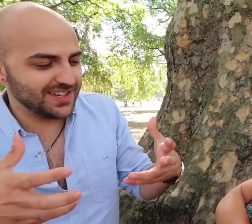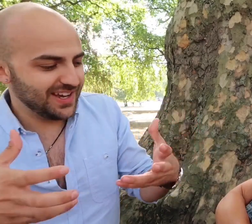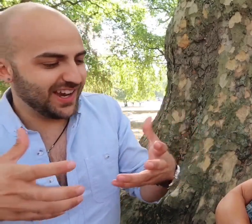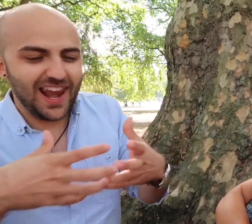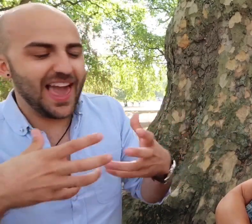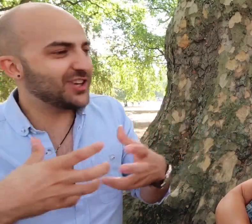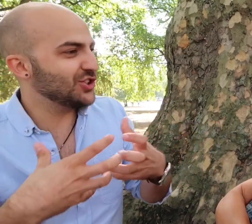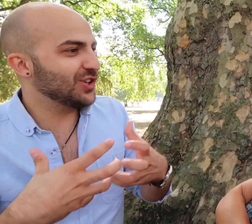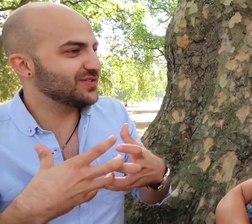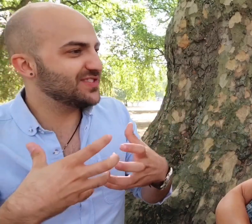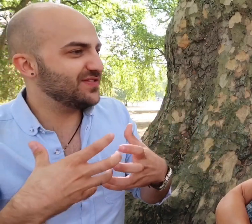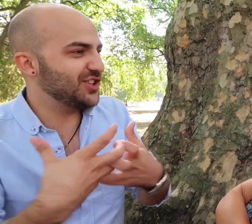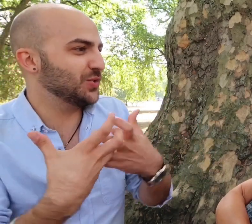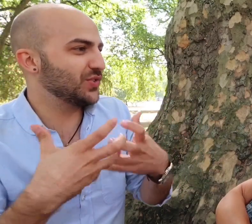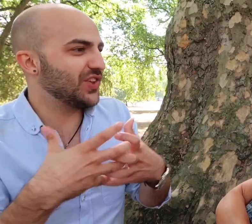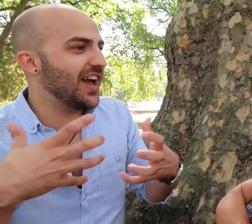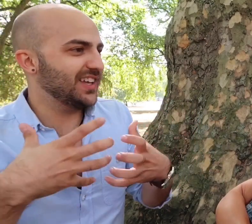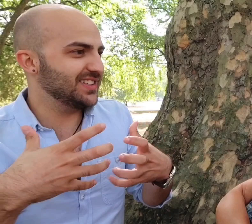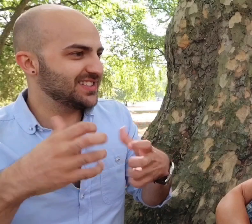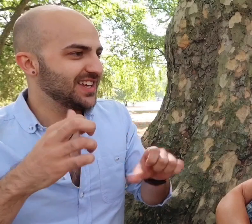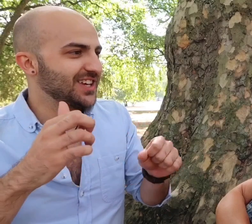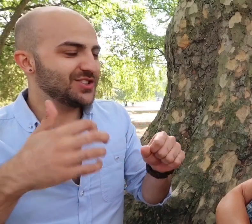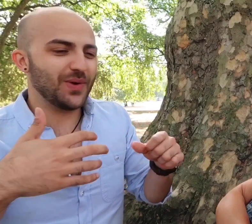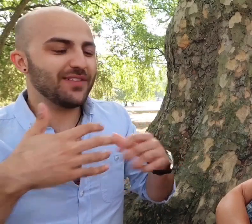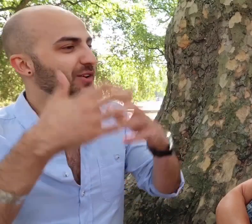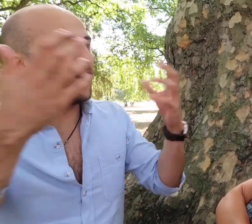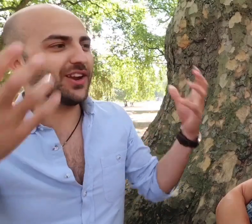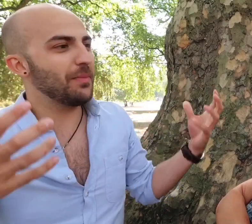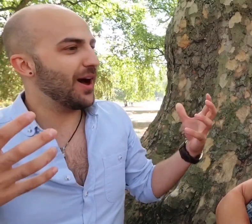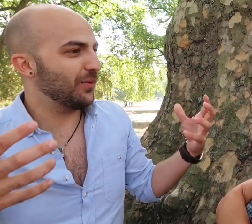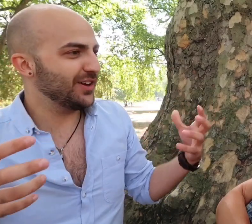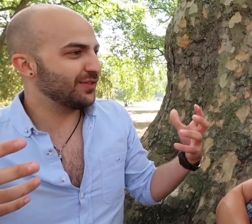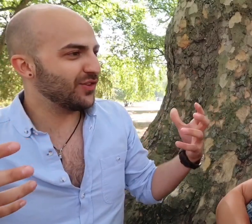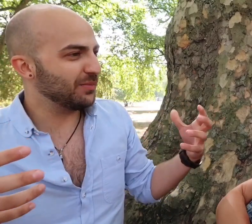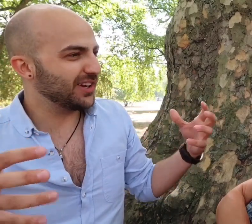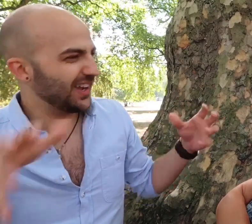collection of visual signs so everyone no matter where you're from can